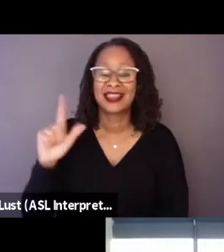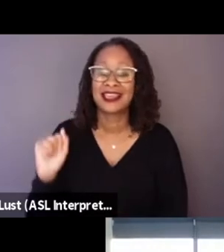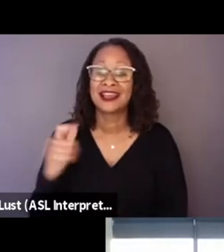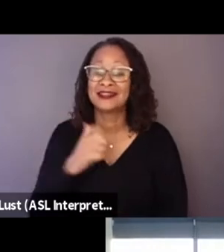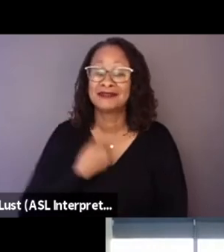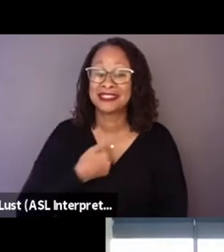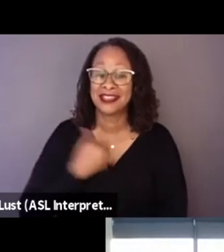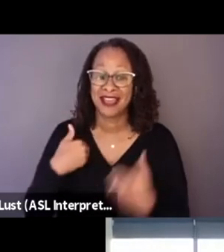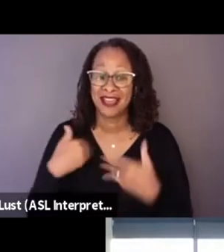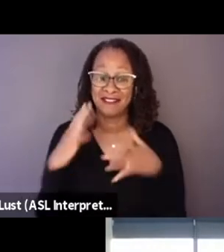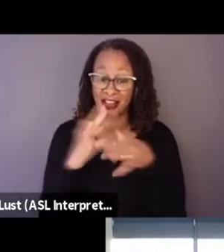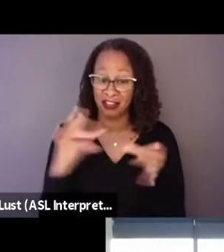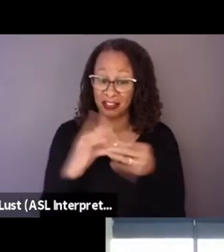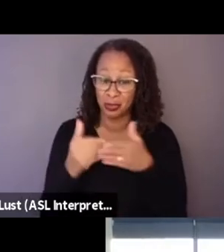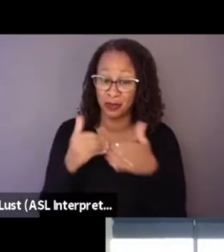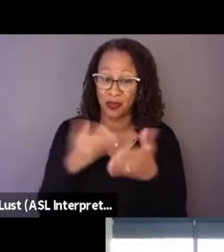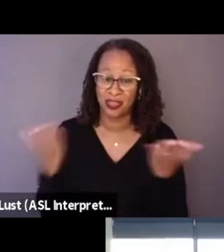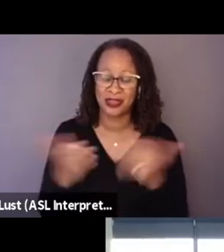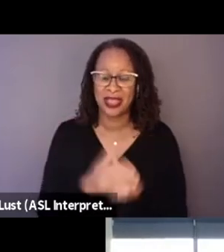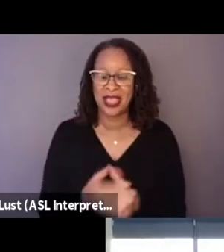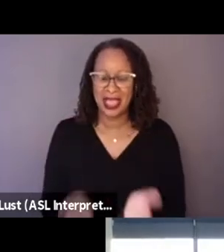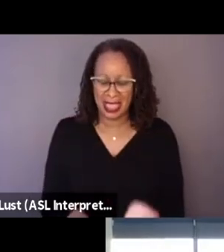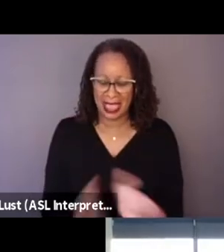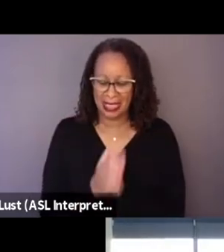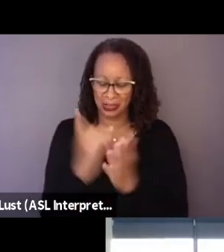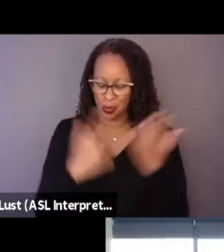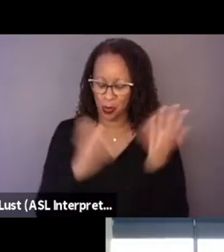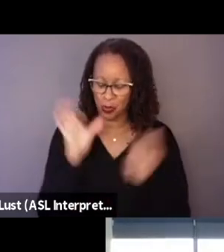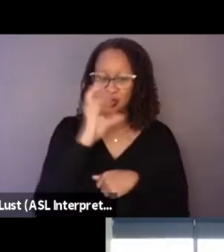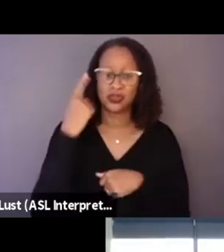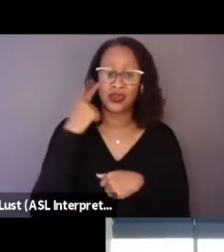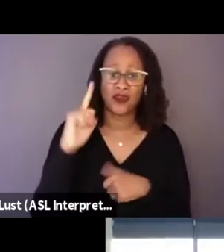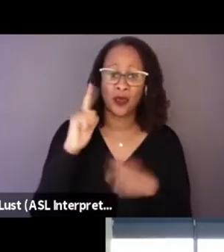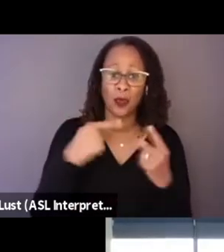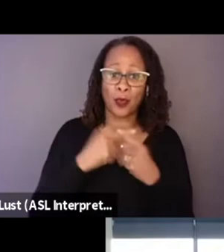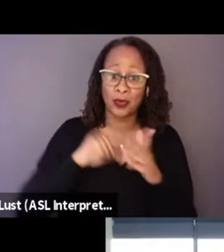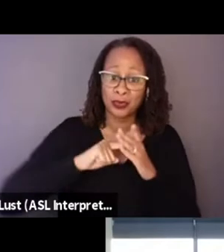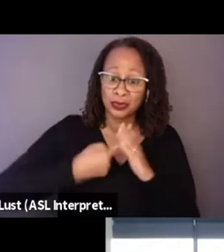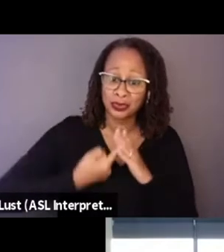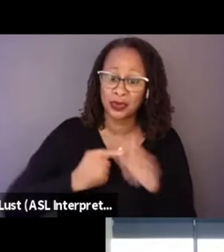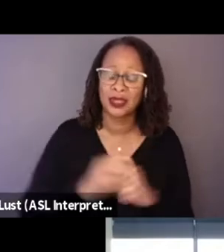where we were asked, like what were we looking for when we started No Ficción?